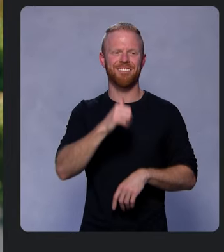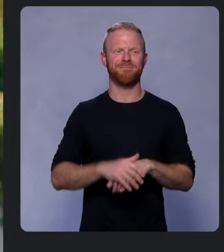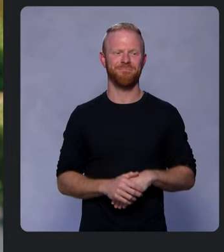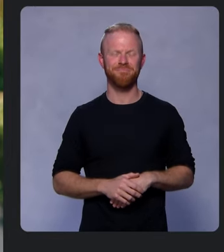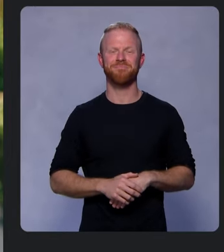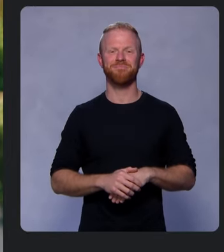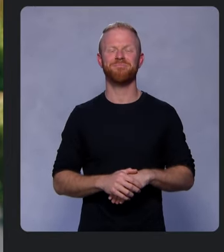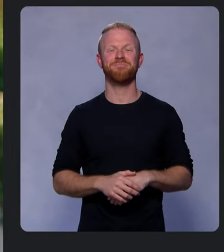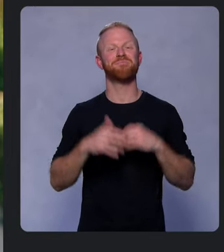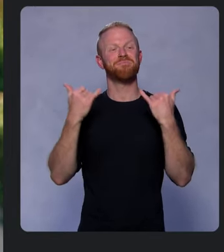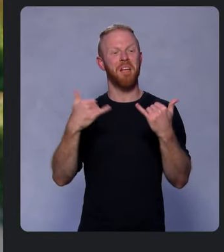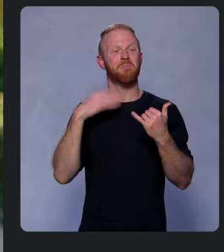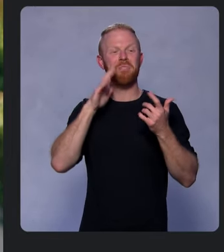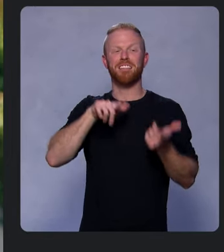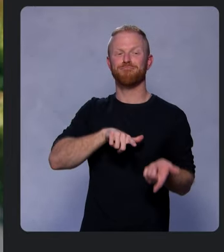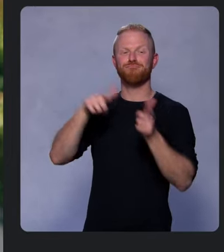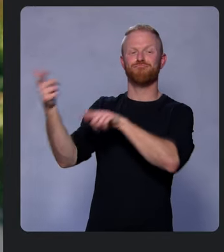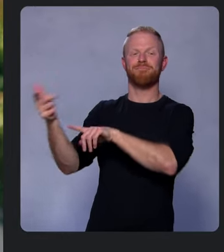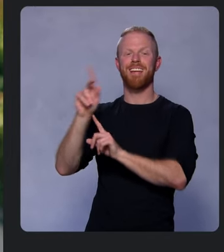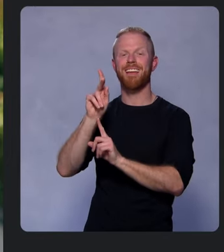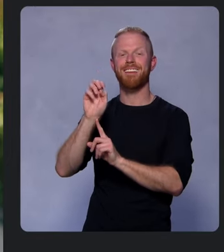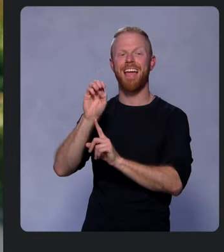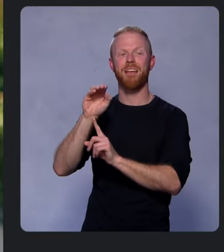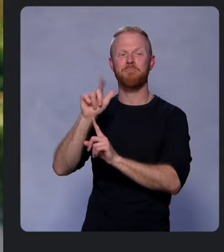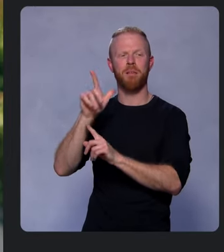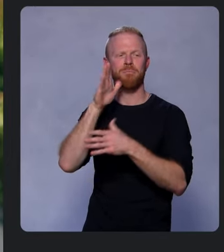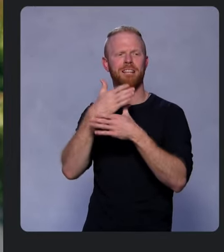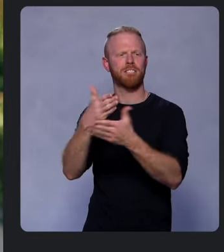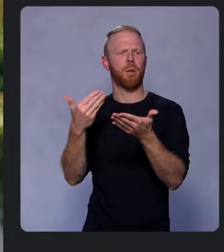Now, I’ll pass it over to Kemal to share more updates on machine learning.